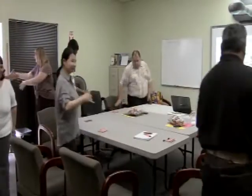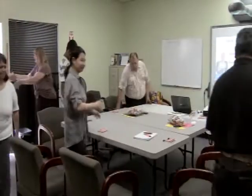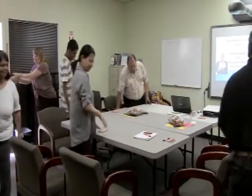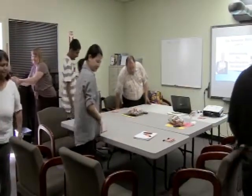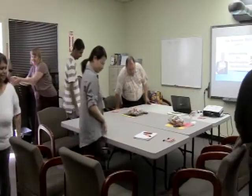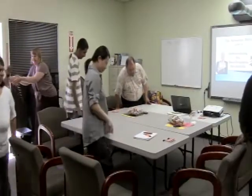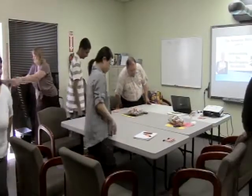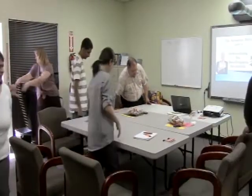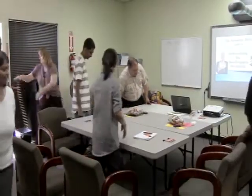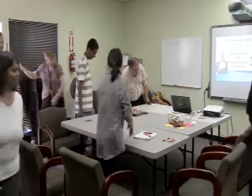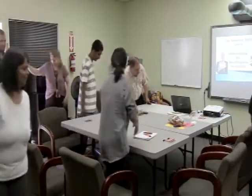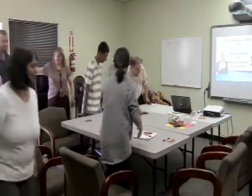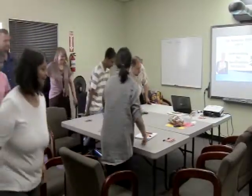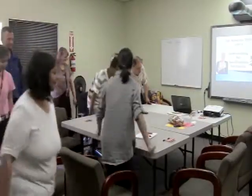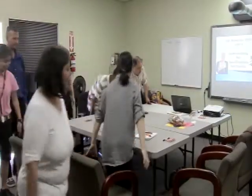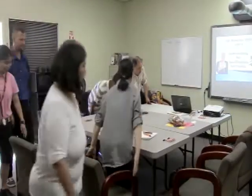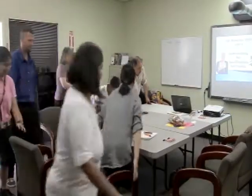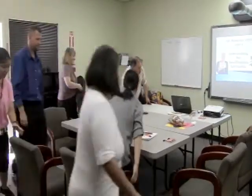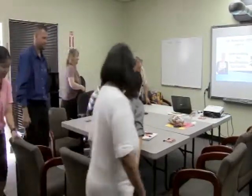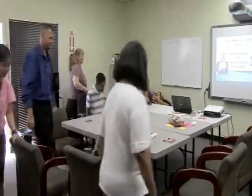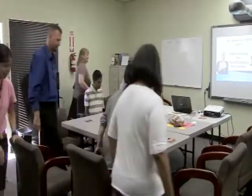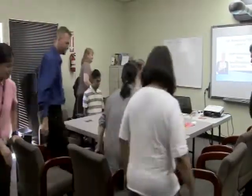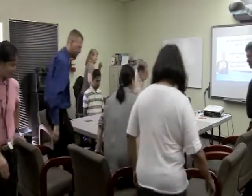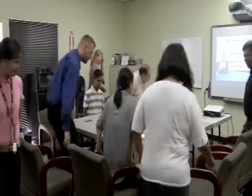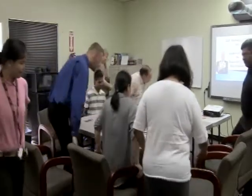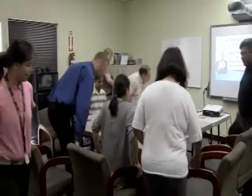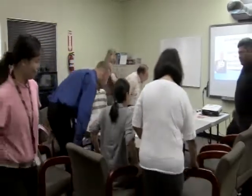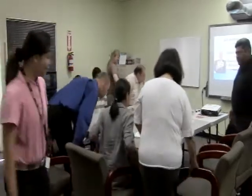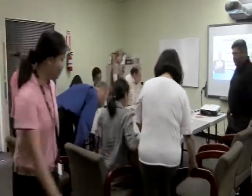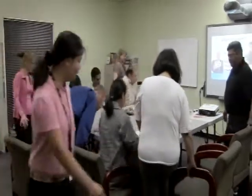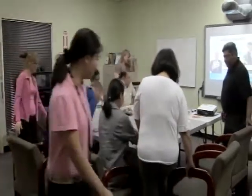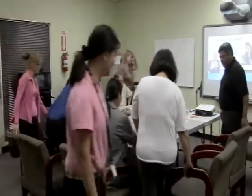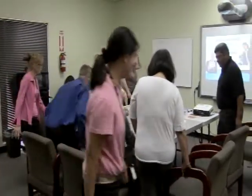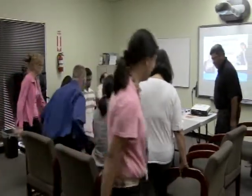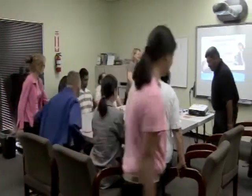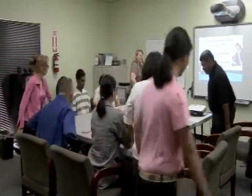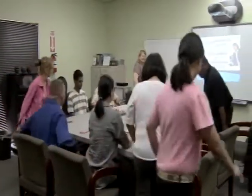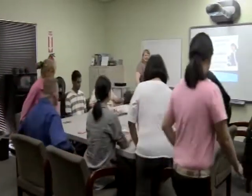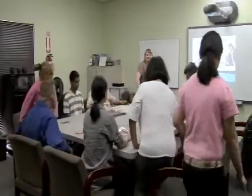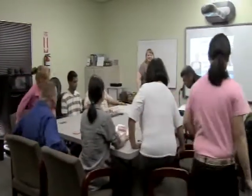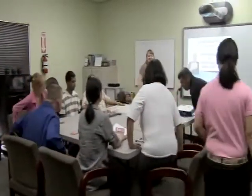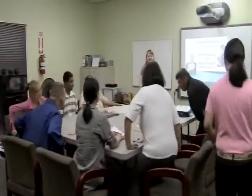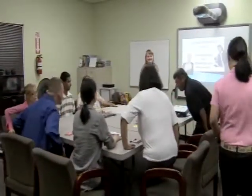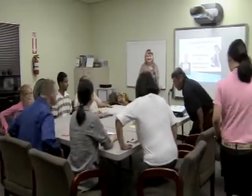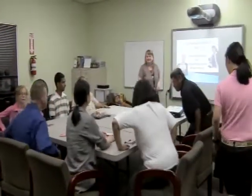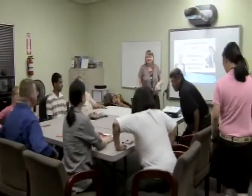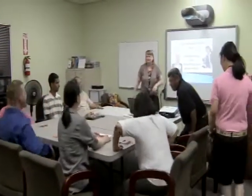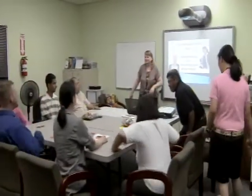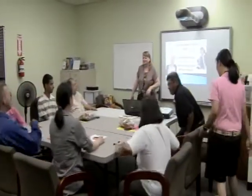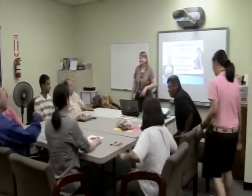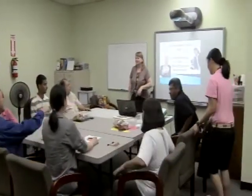to Parent and Family services. The Deaf Employment Training Center in San Jose offers accessible